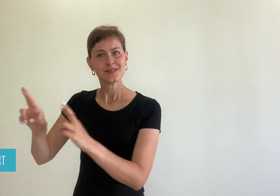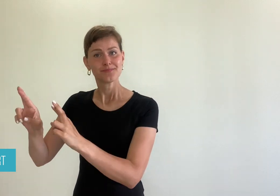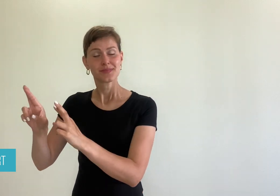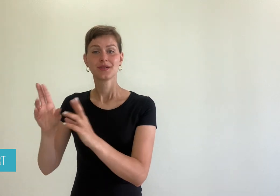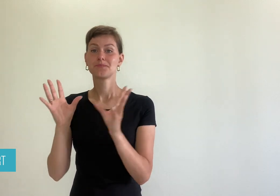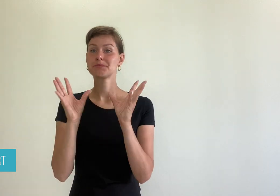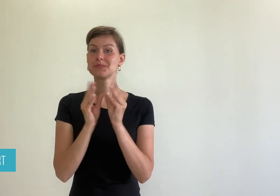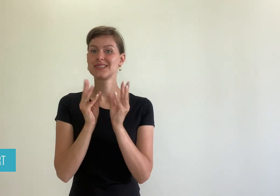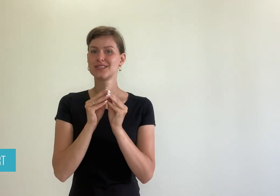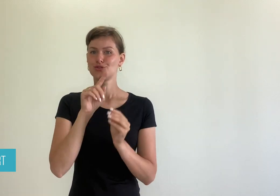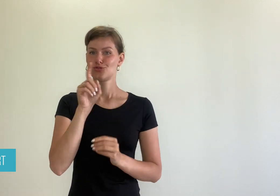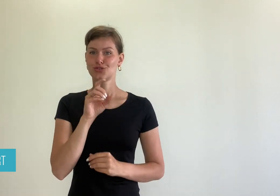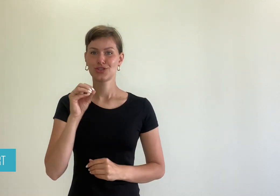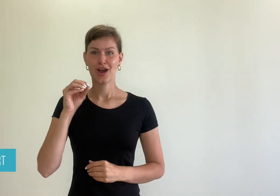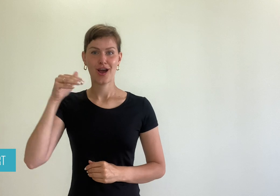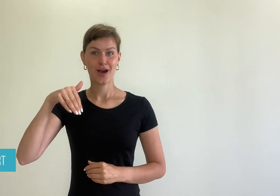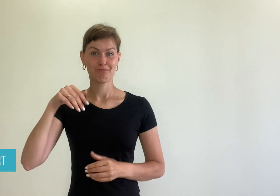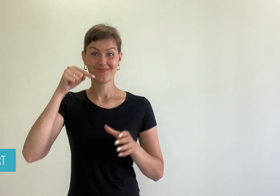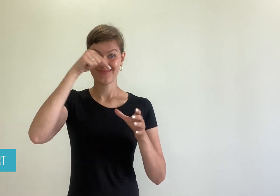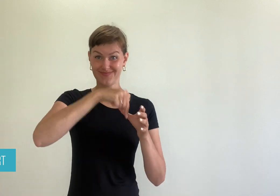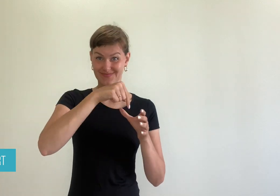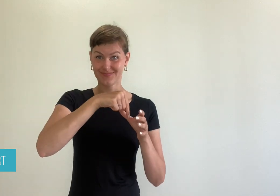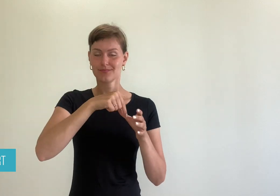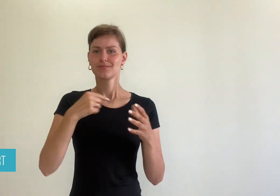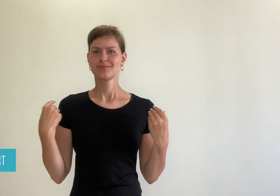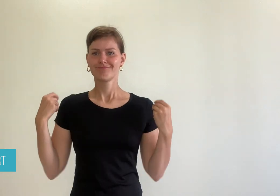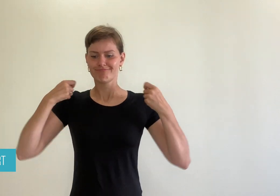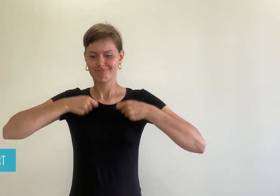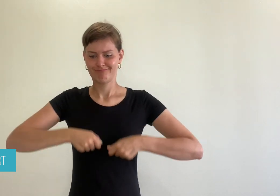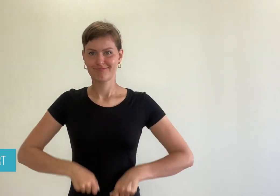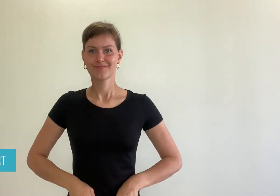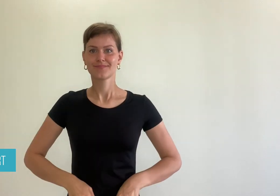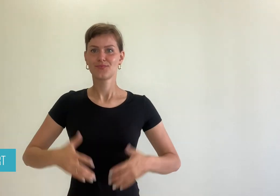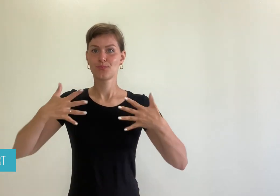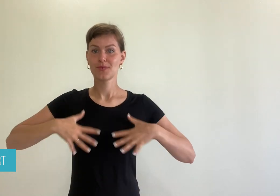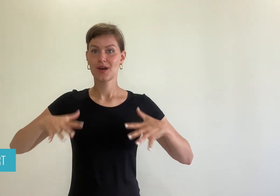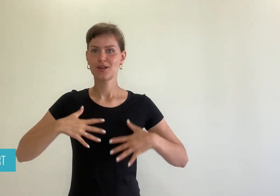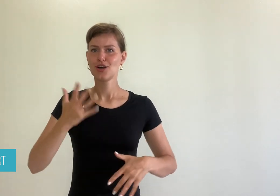celebrated this during their Zoom meeting by wearing rainbow